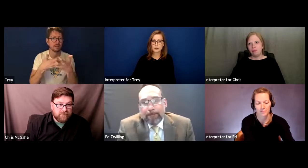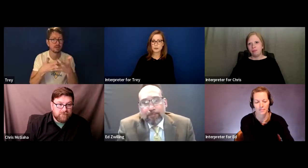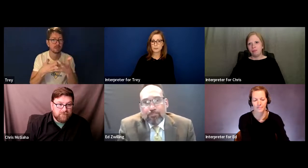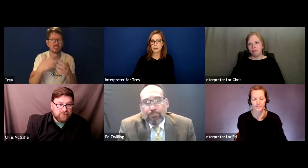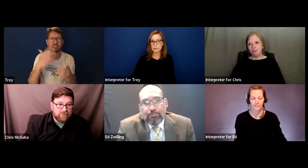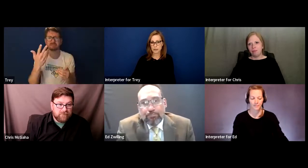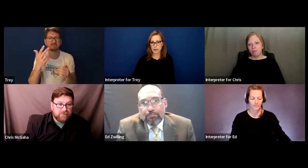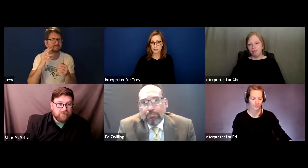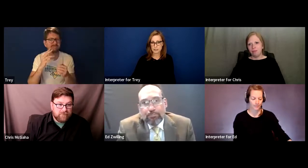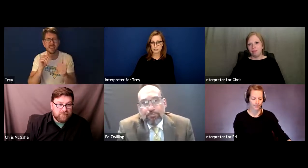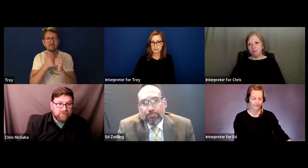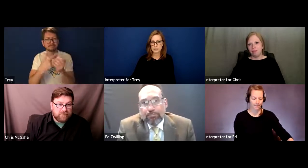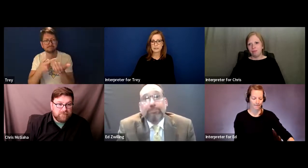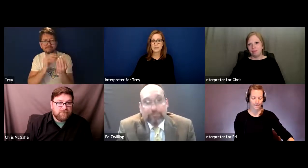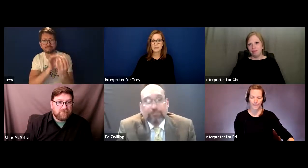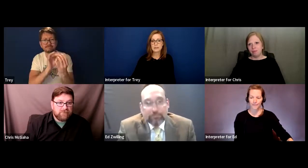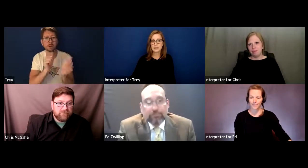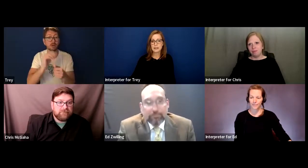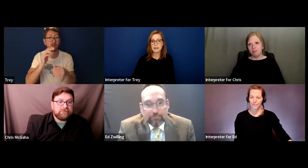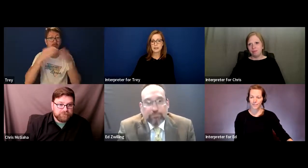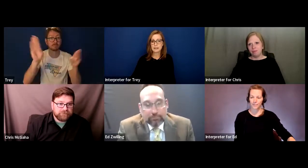on public accommodations.